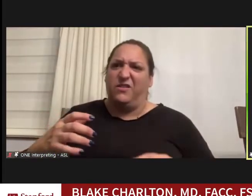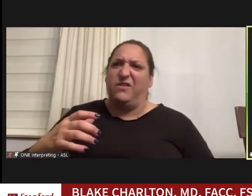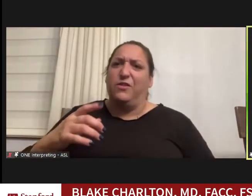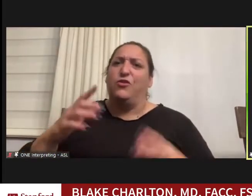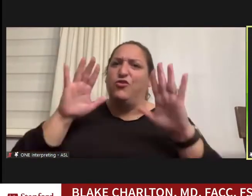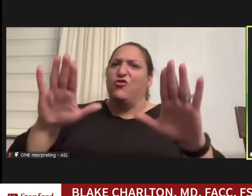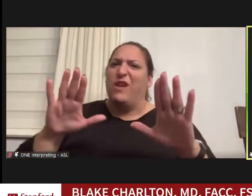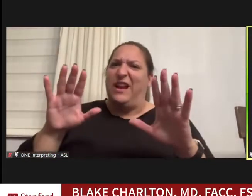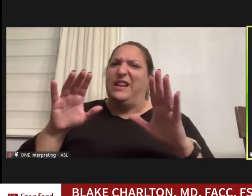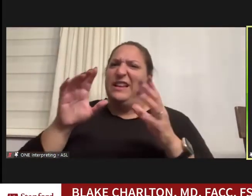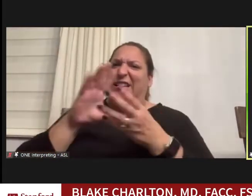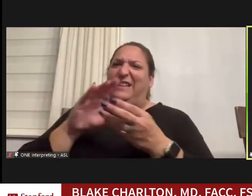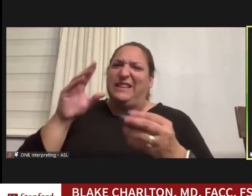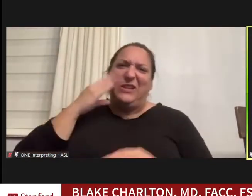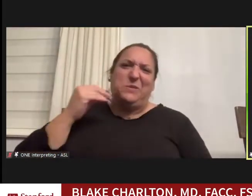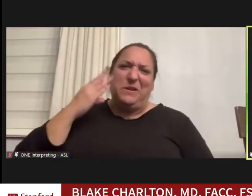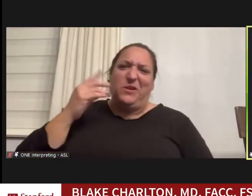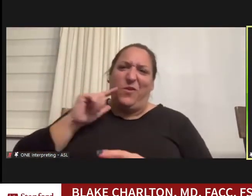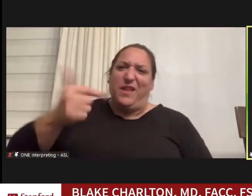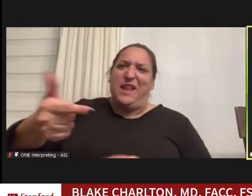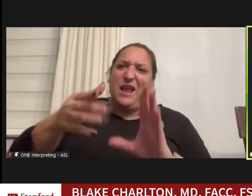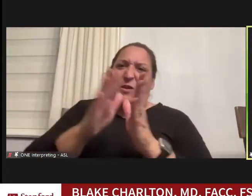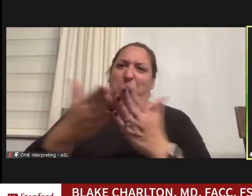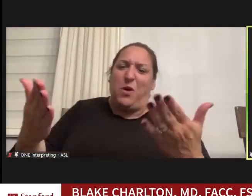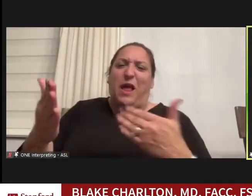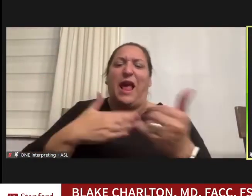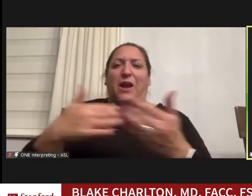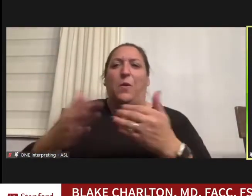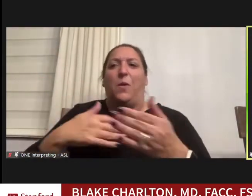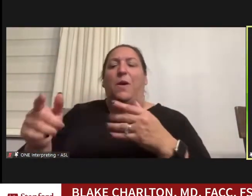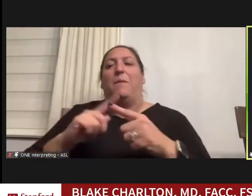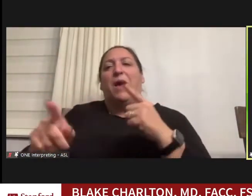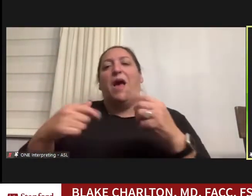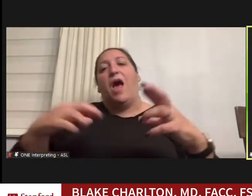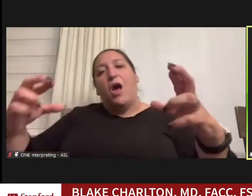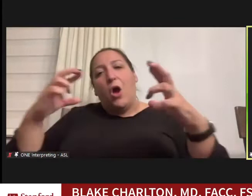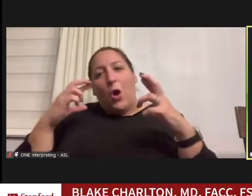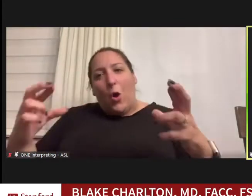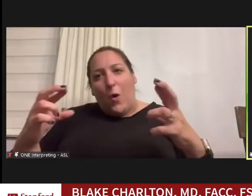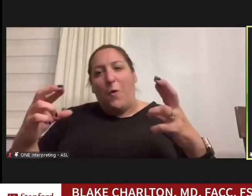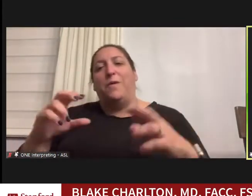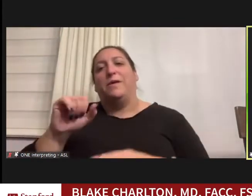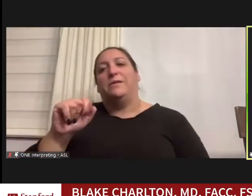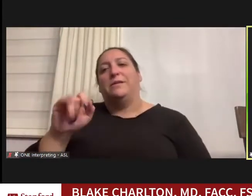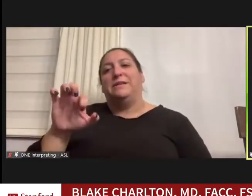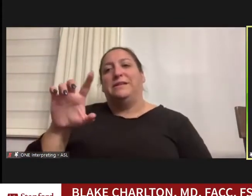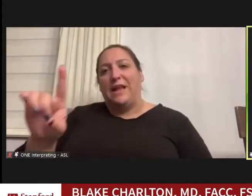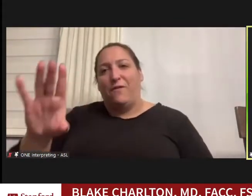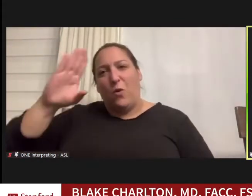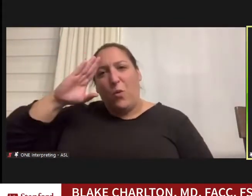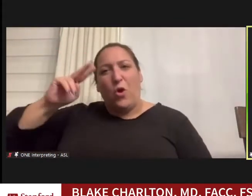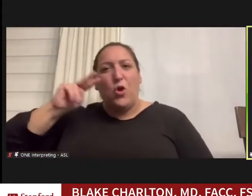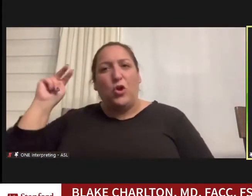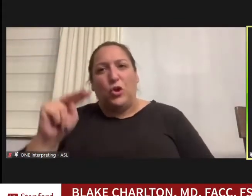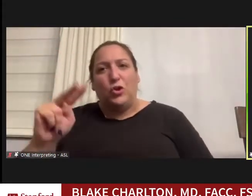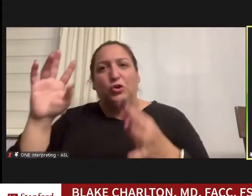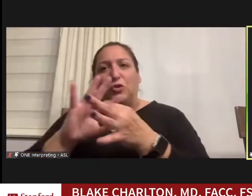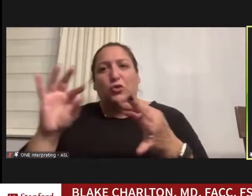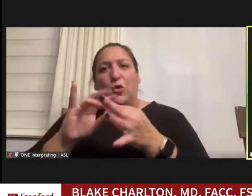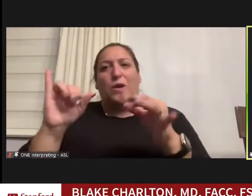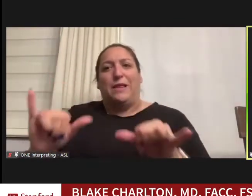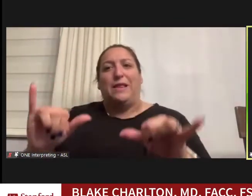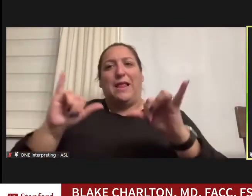But I hope that Stanford will look at stories like mine when they decide to be inclusive,